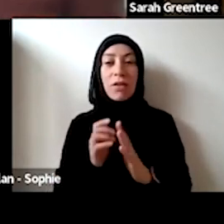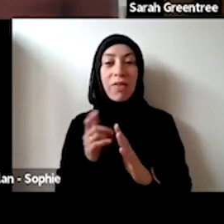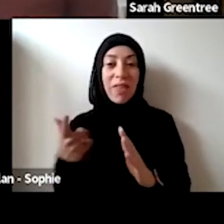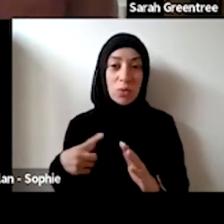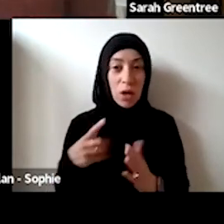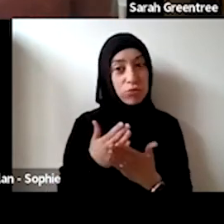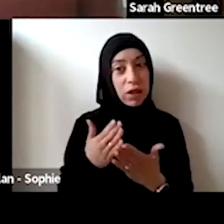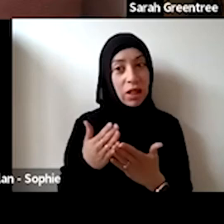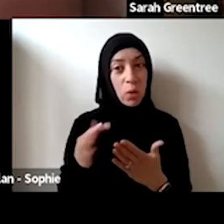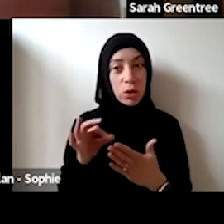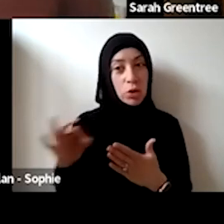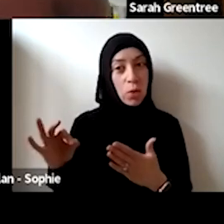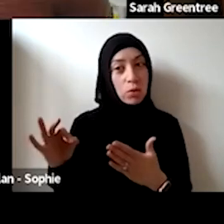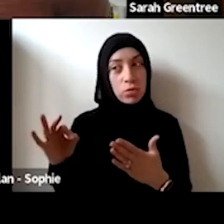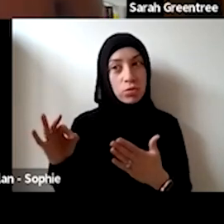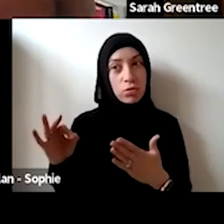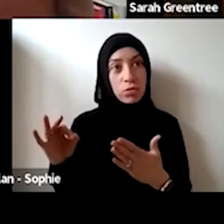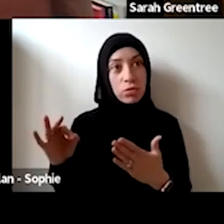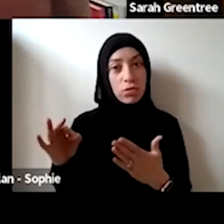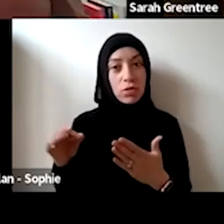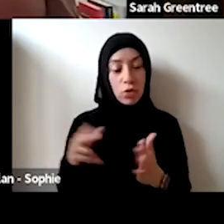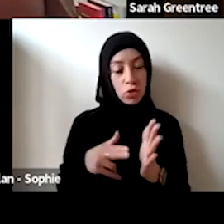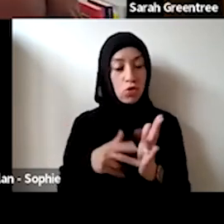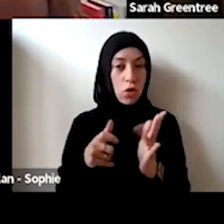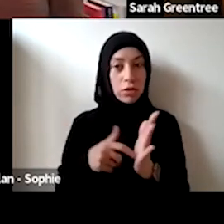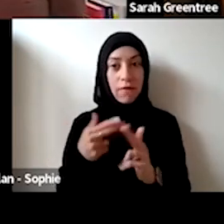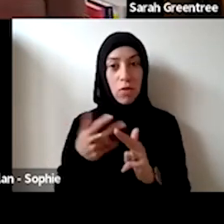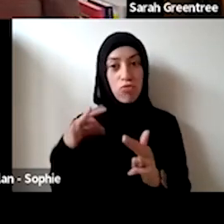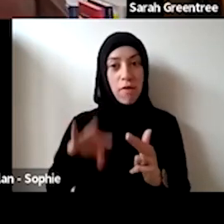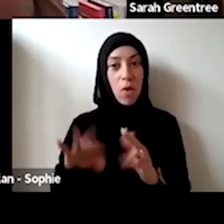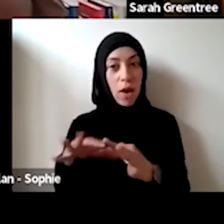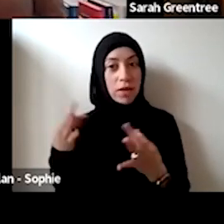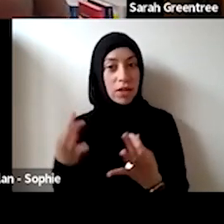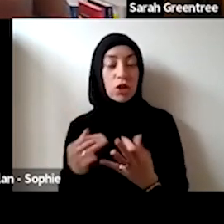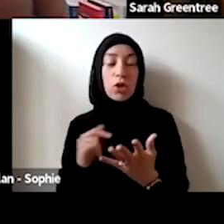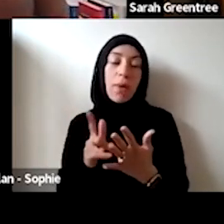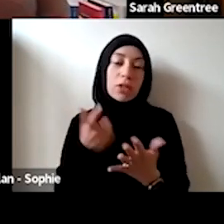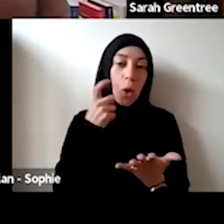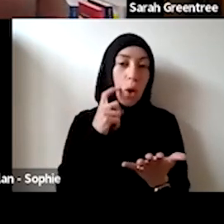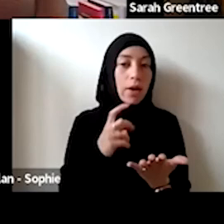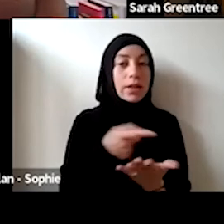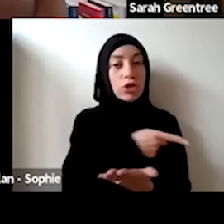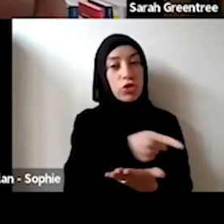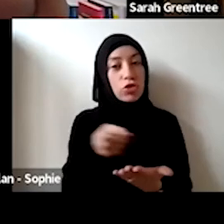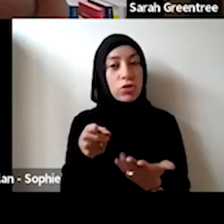That's the reason why, really, that we don't really say it's just for for not for profit organizations. that is the reason why really, that we don't really say it is for not-for-profit organisations, but